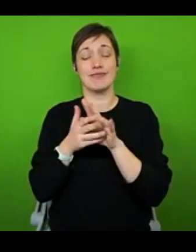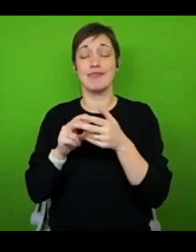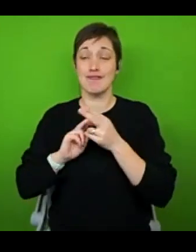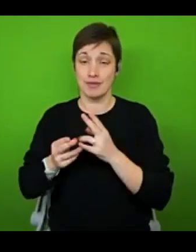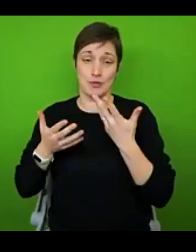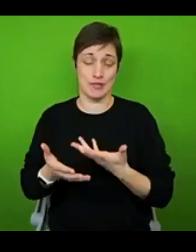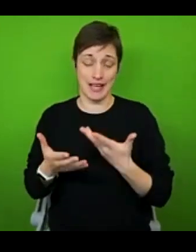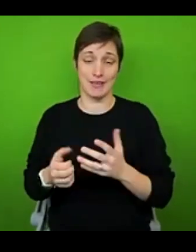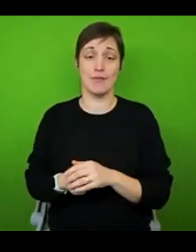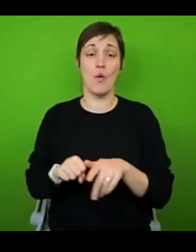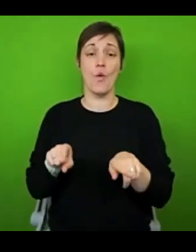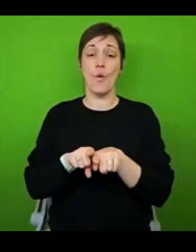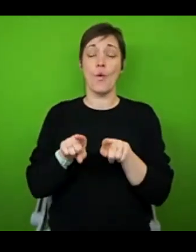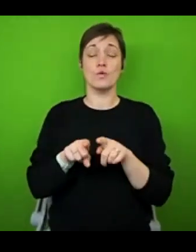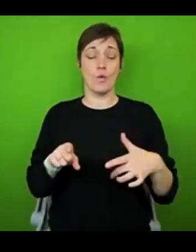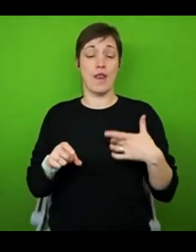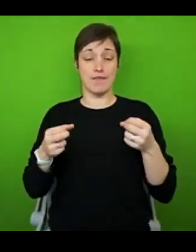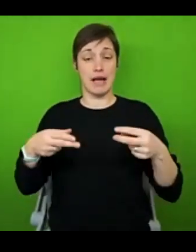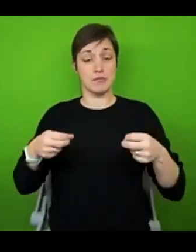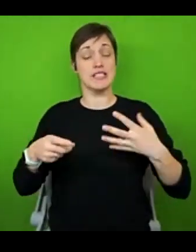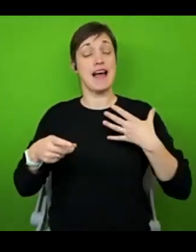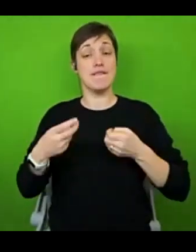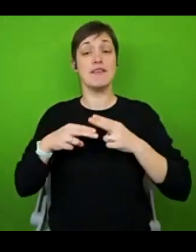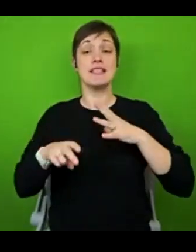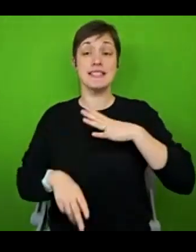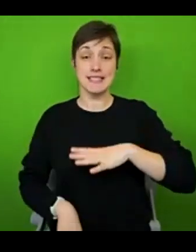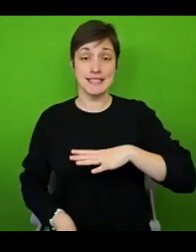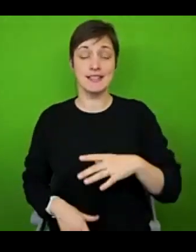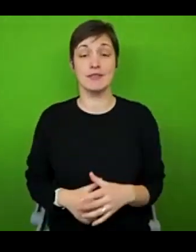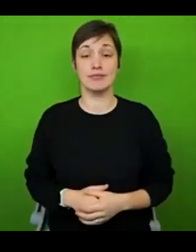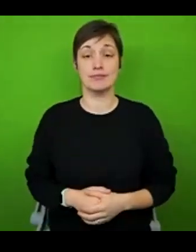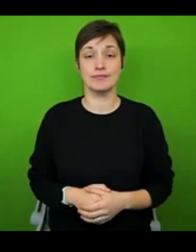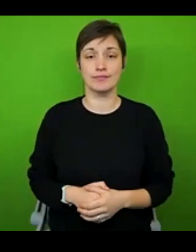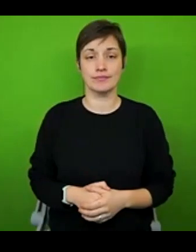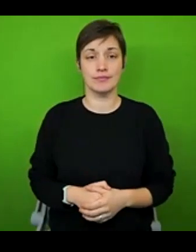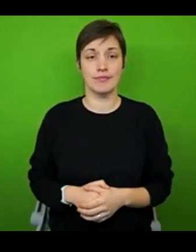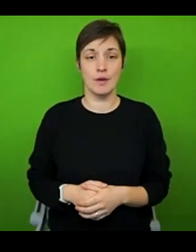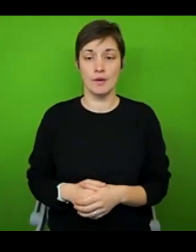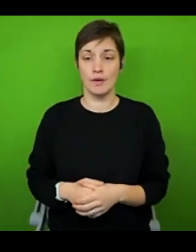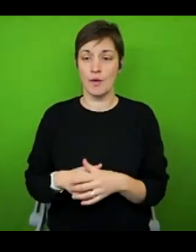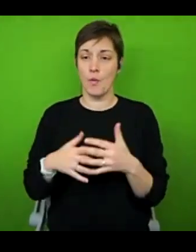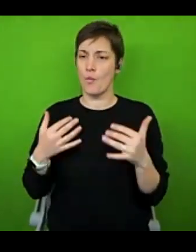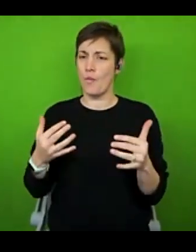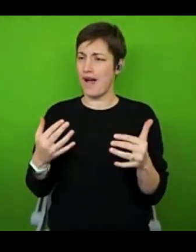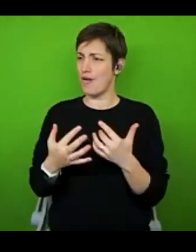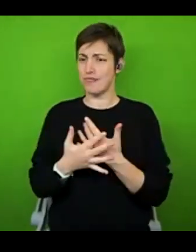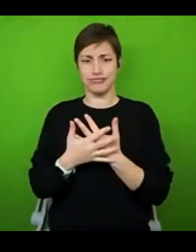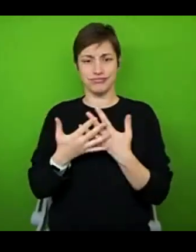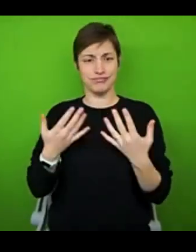captions that you can enable if you require them. Oh, wow, we've got a lovely number of people here. That's fabulous.